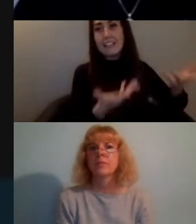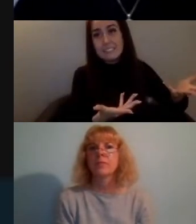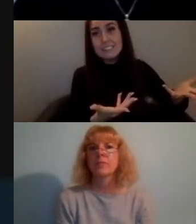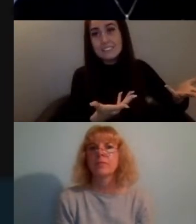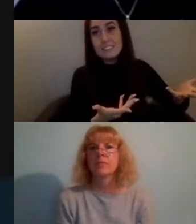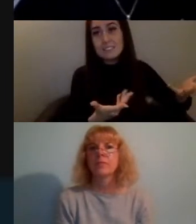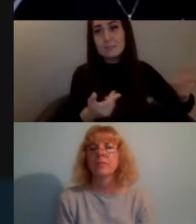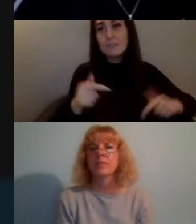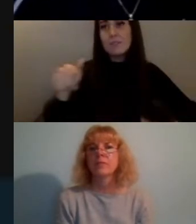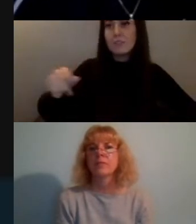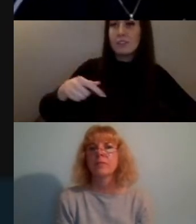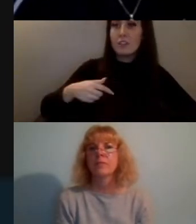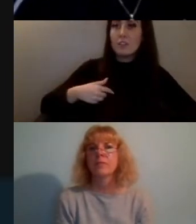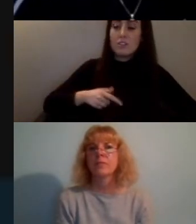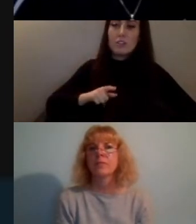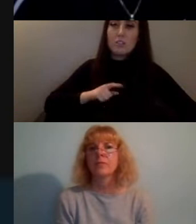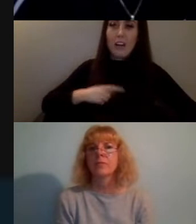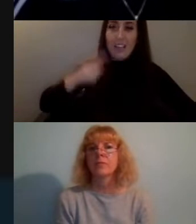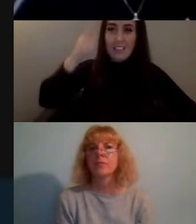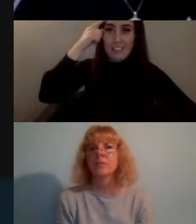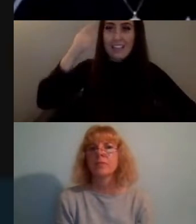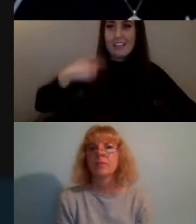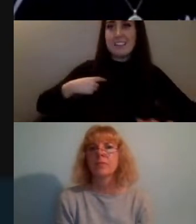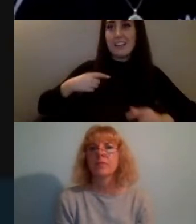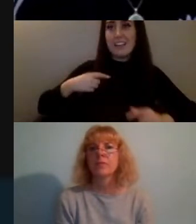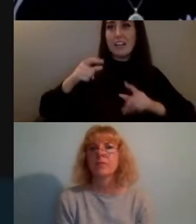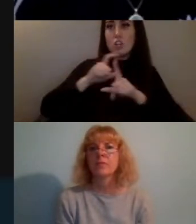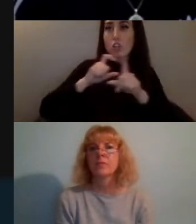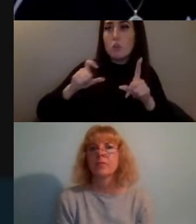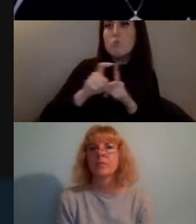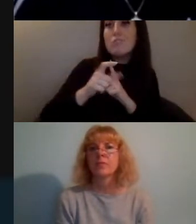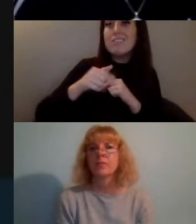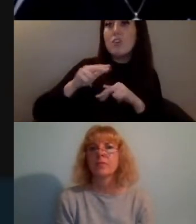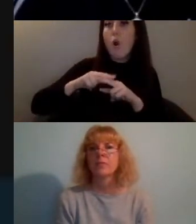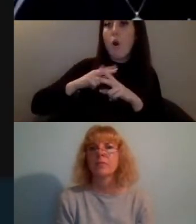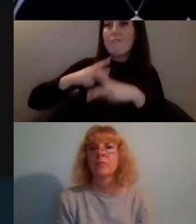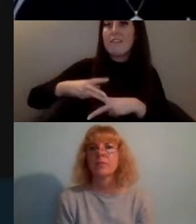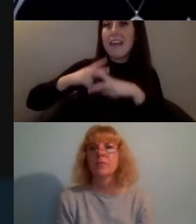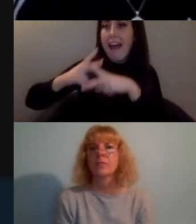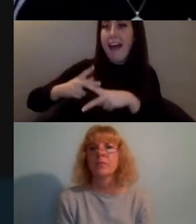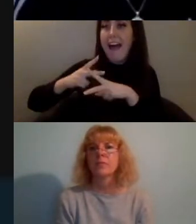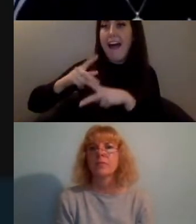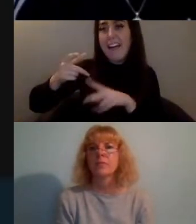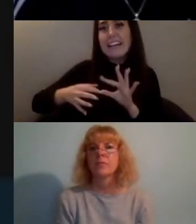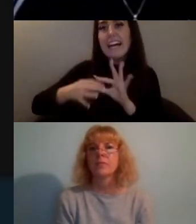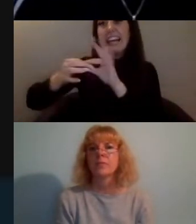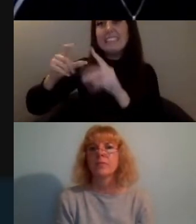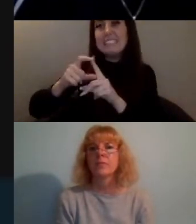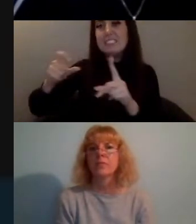the healing nature of communities of care and I really think that's a route to our liberation